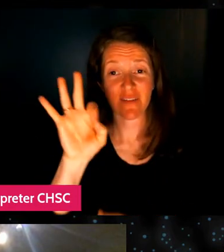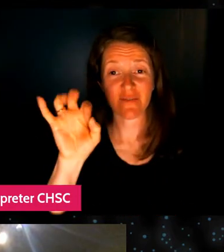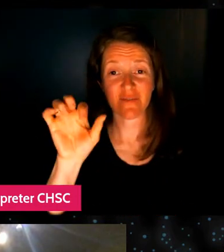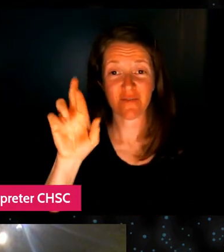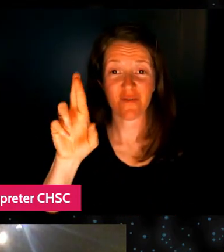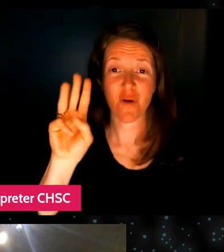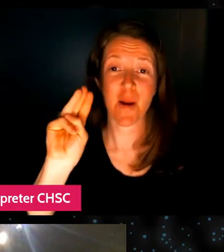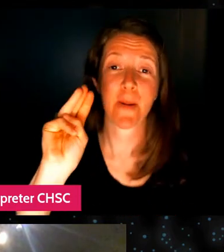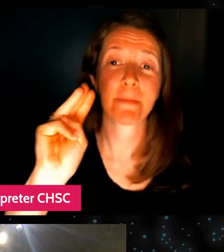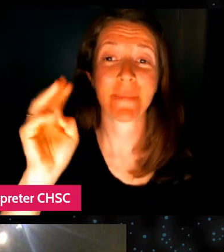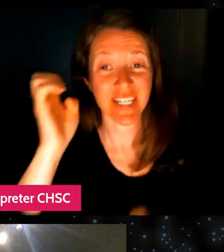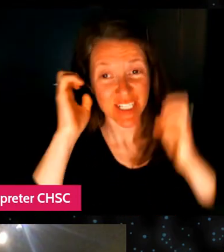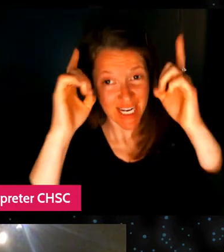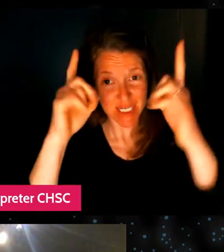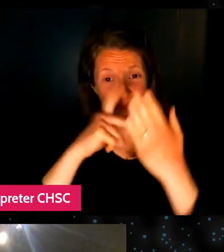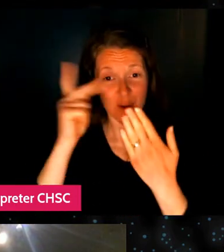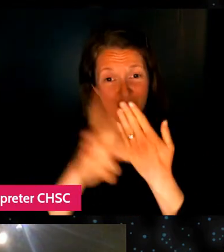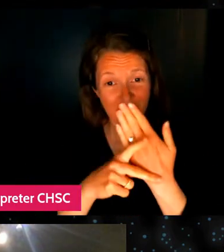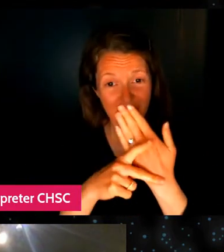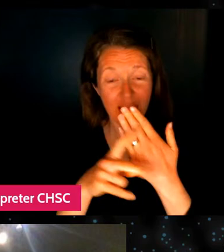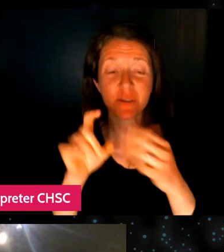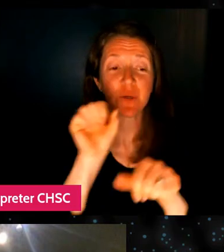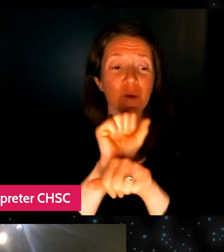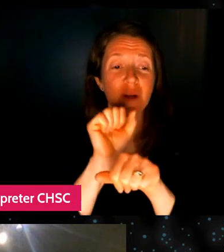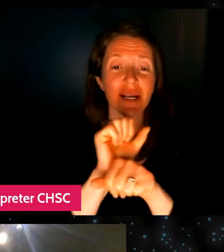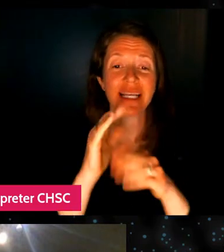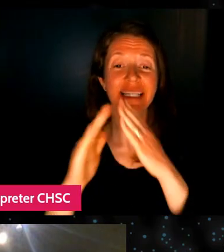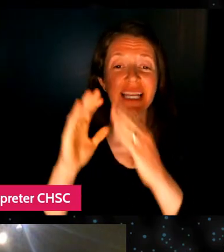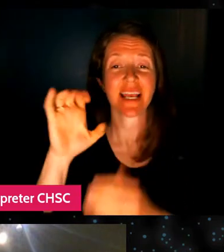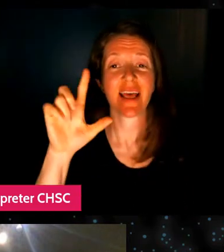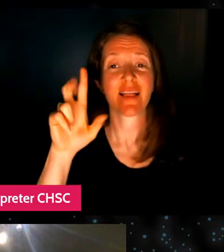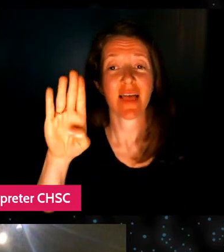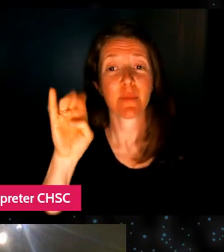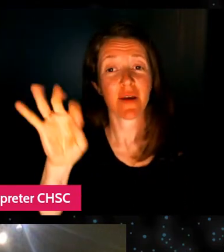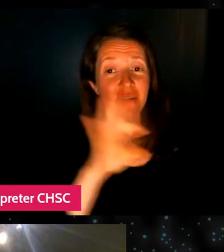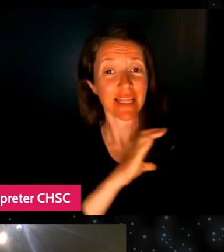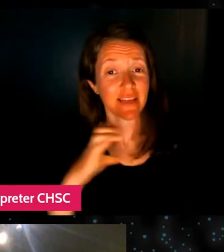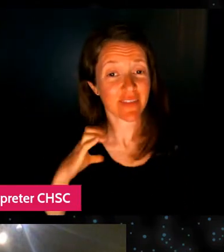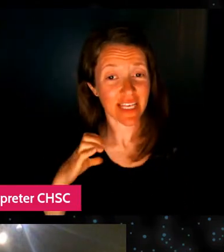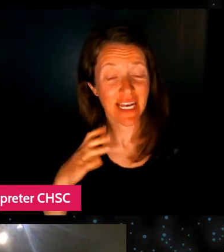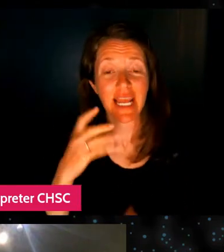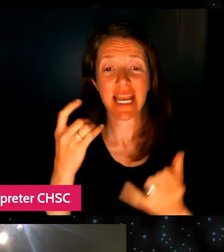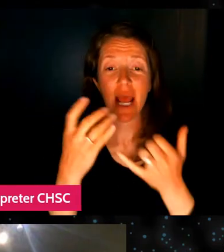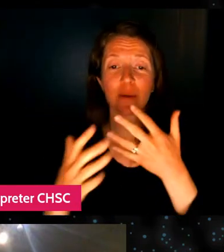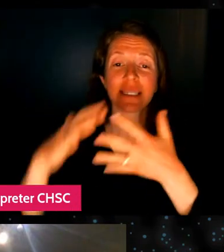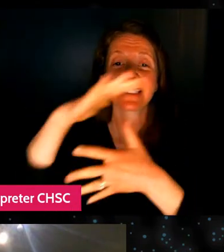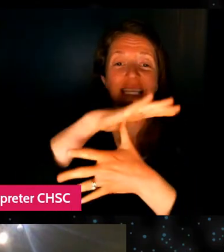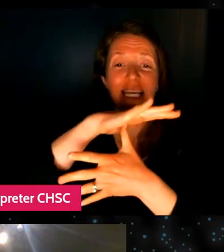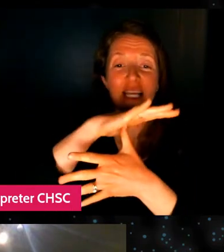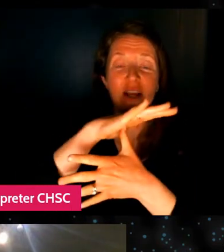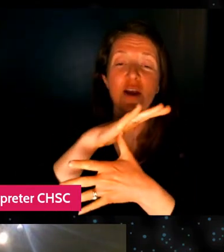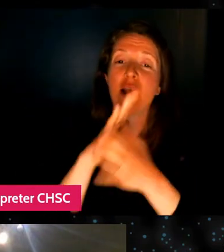and she worked at the City Club of Cleveland. Now she's the Senior Entrepreneurship Manager at Venture for America.